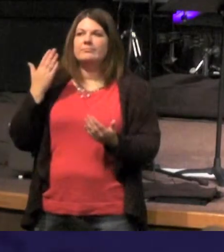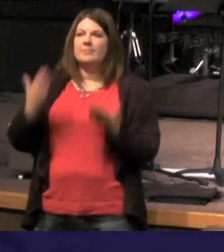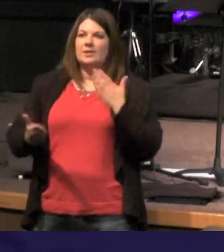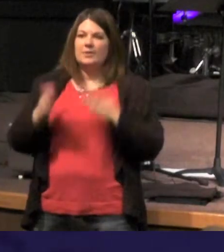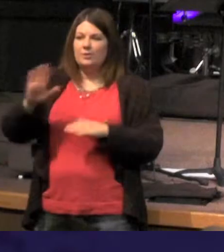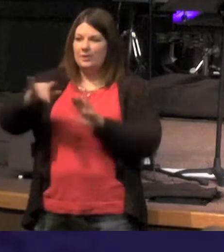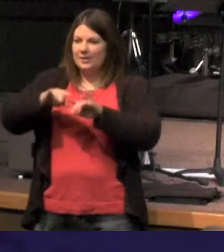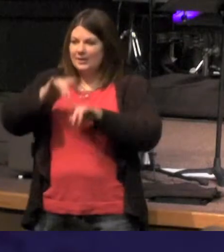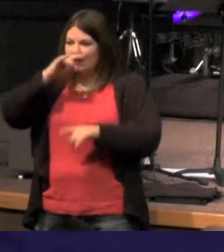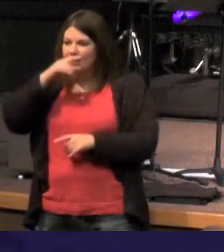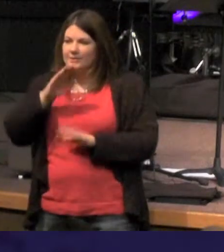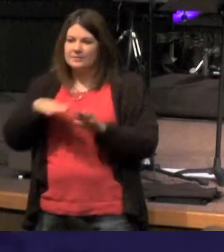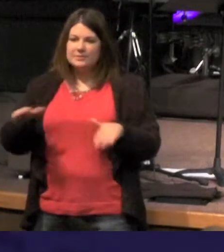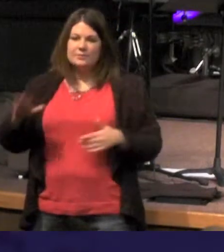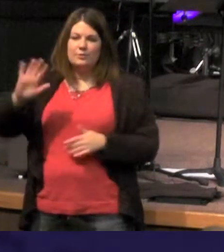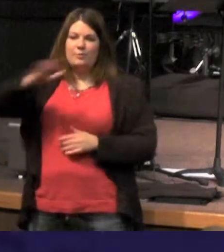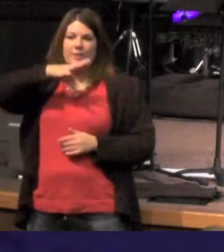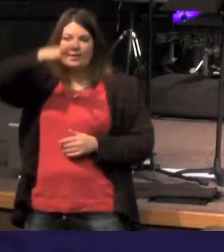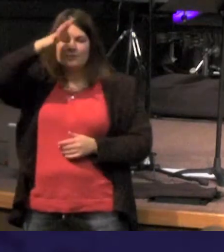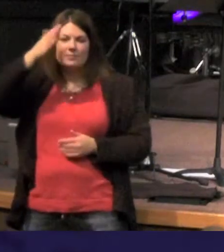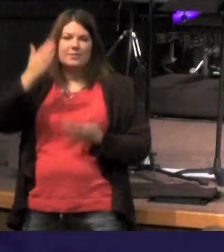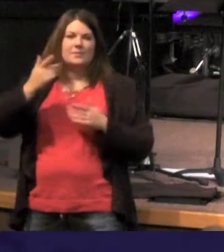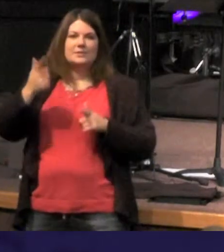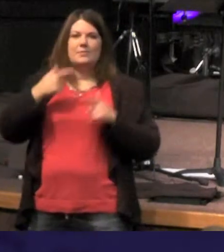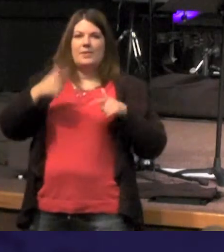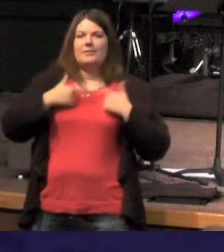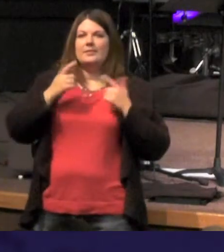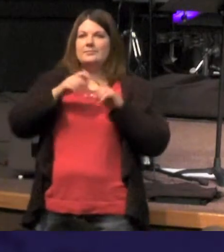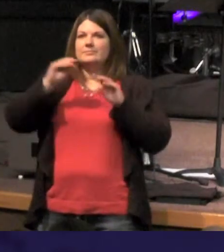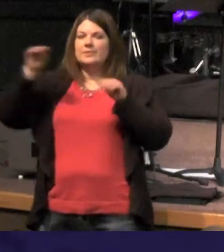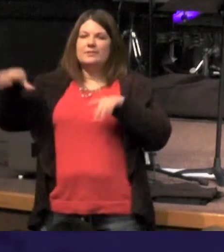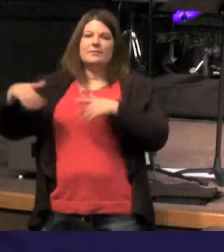your kids or a problem with your parents or a problem with a neighbor problem at work